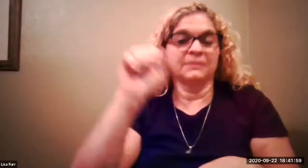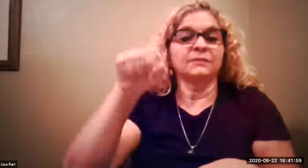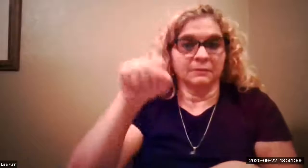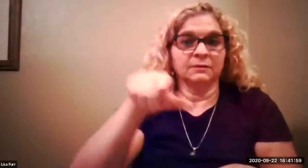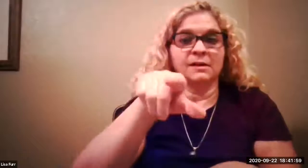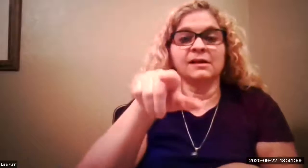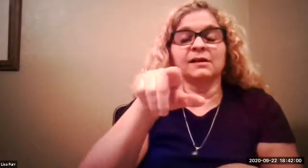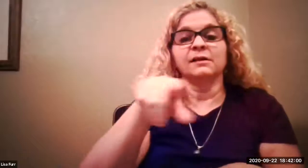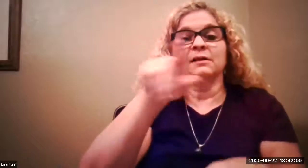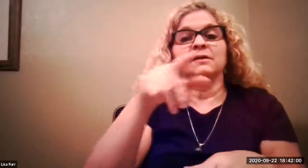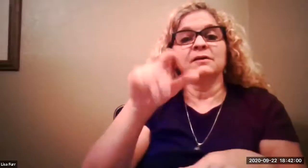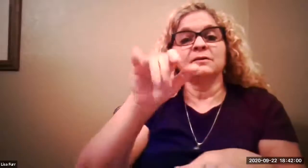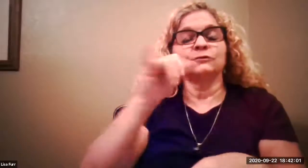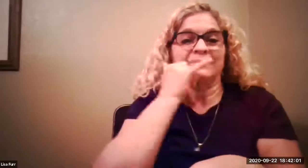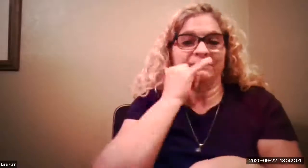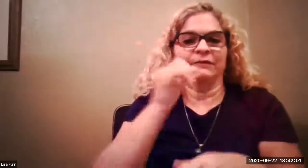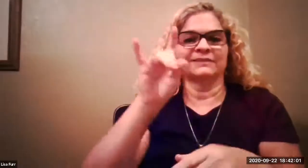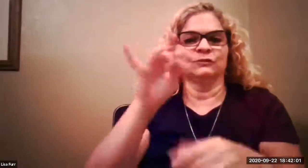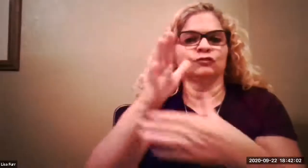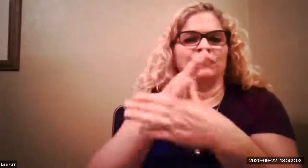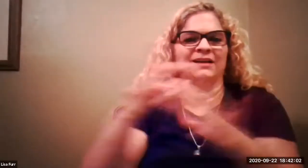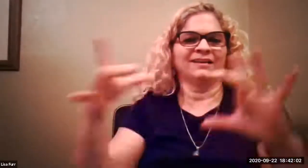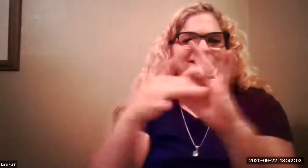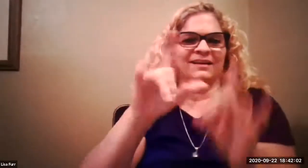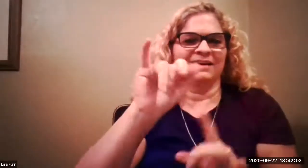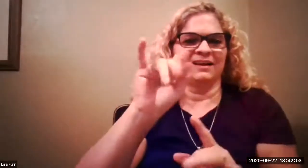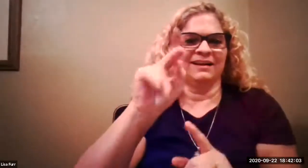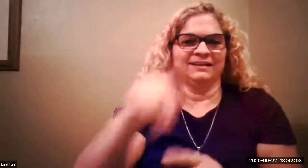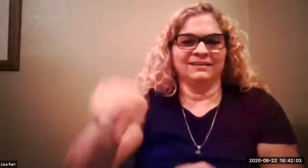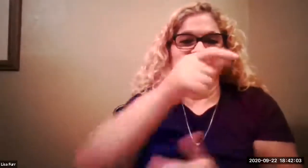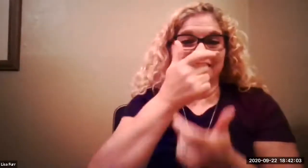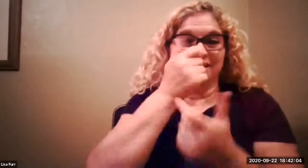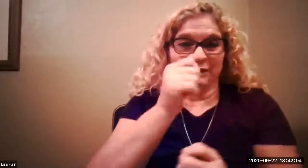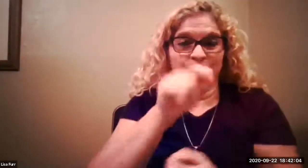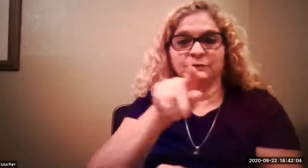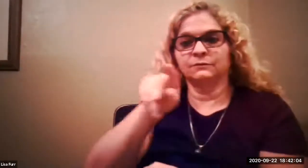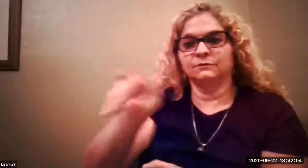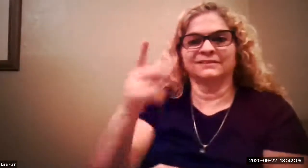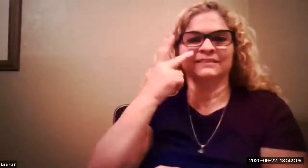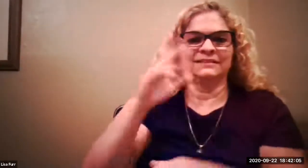it was a public channel the answer is that yes it is and jennifer shared the link for that